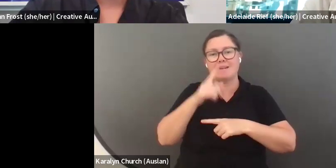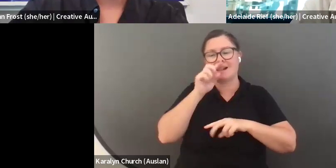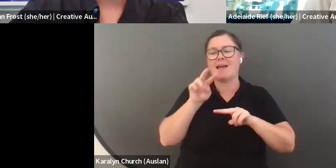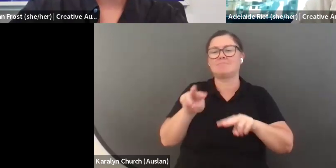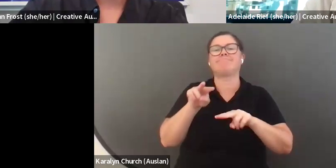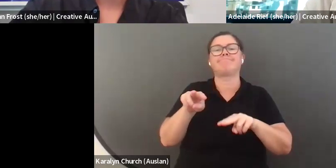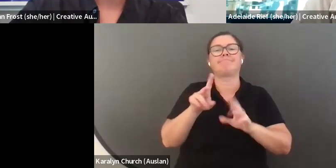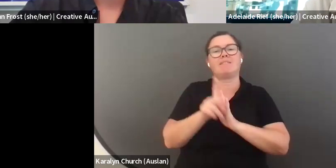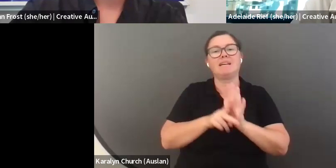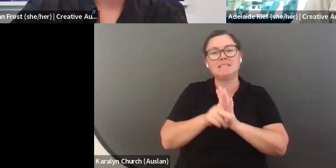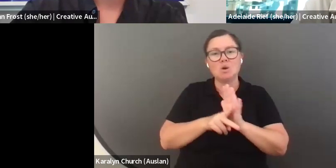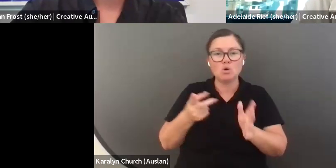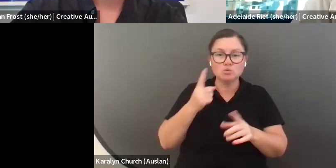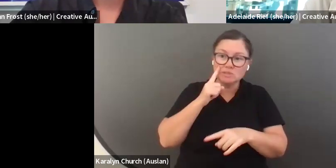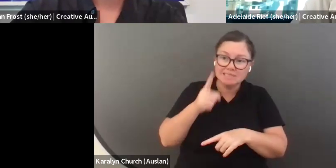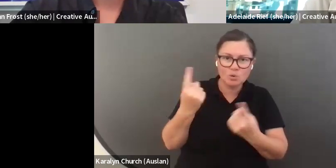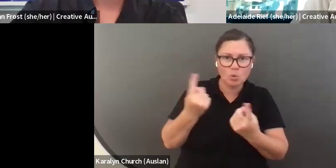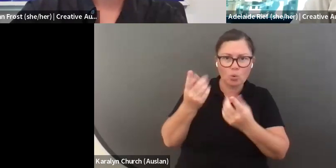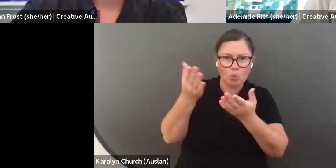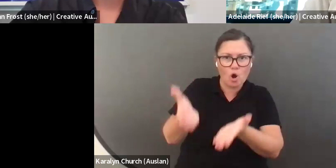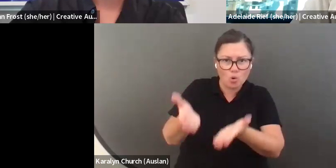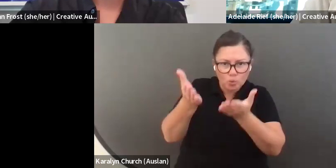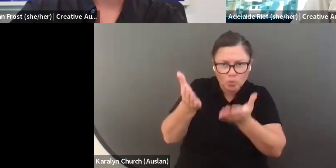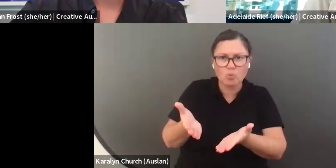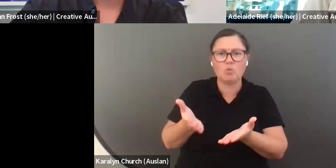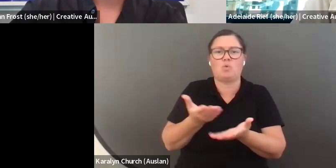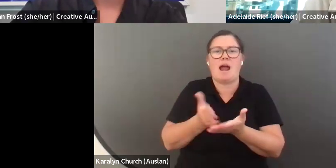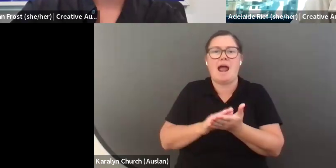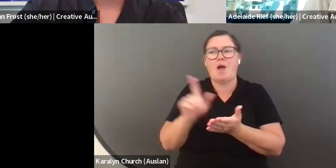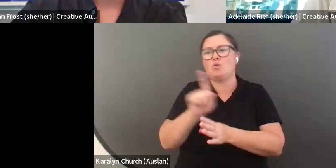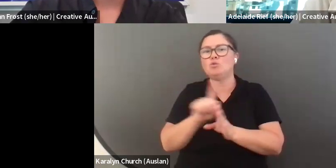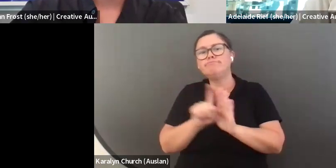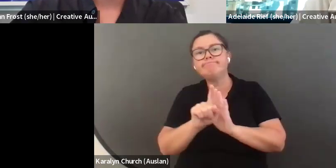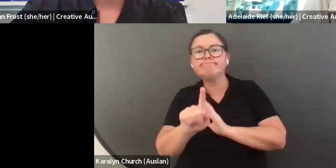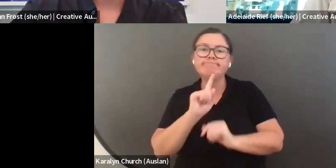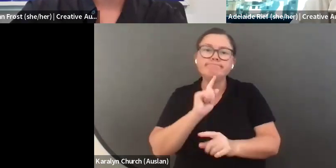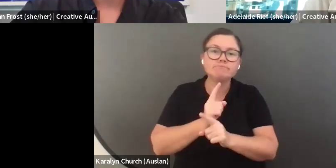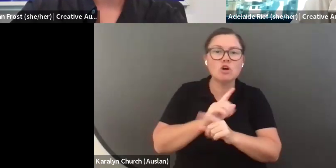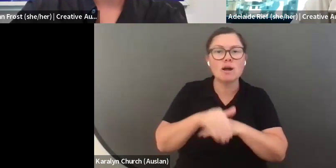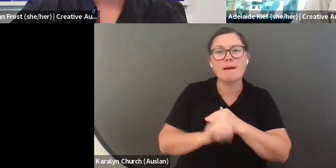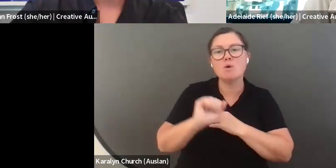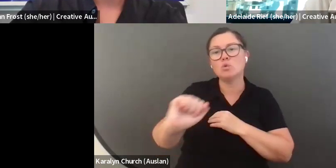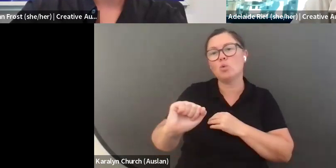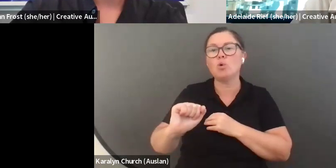the assessment panel to be able to hear from you and see you and get a little bit more of a